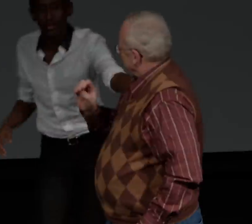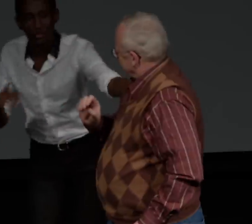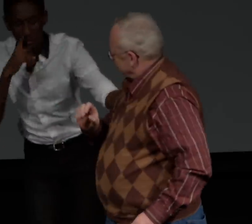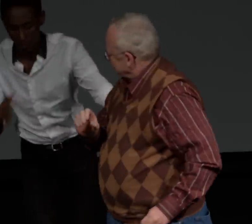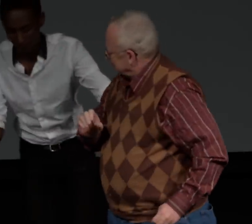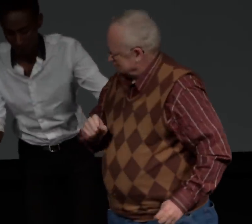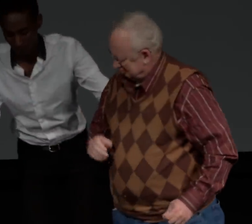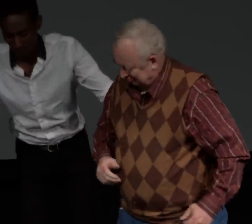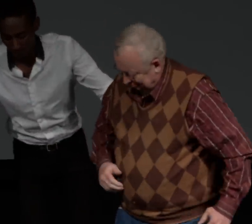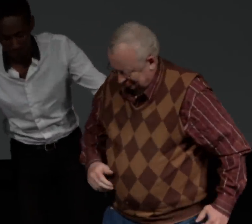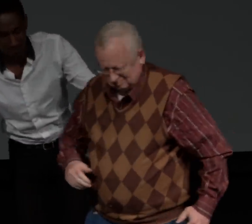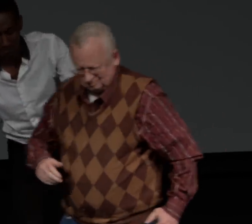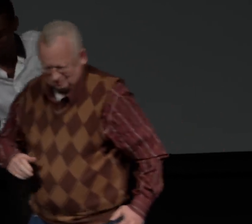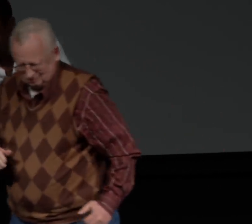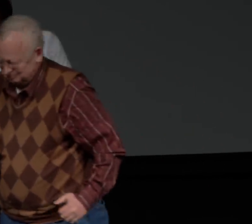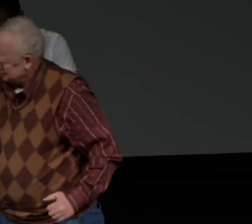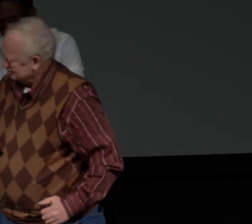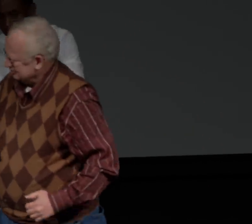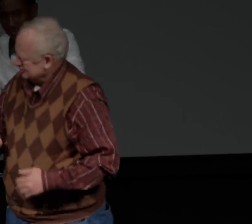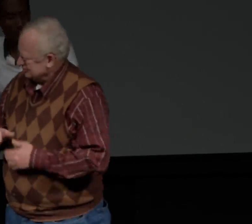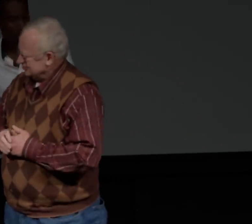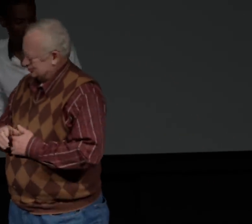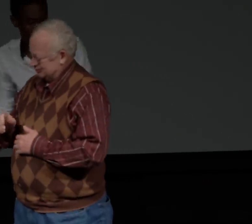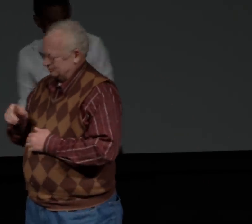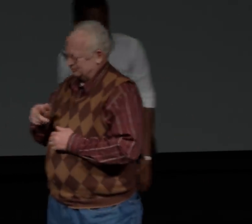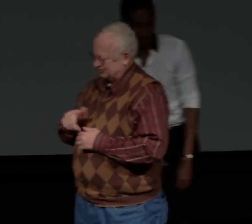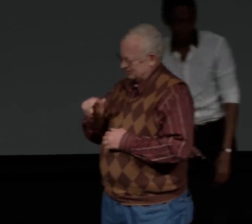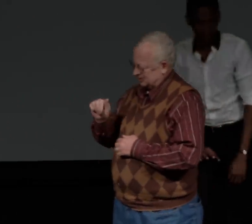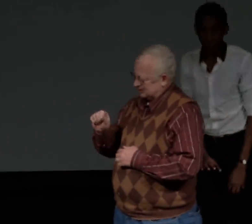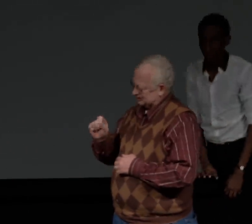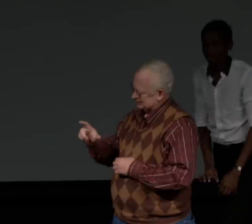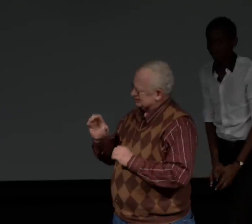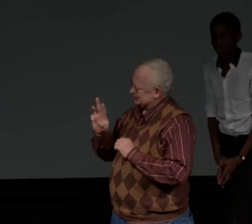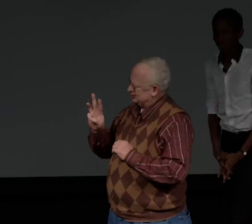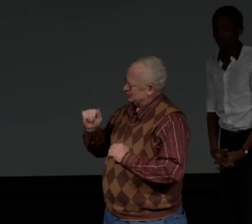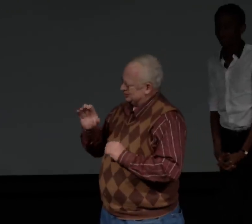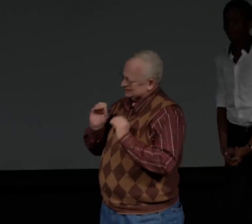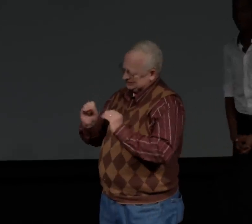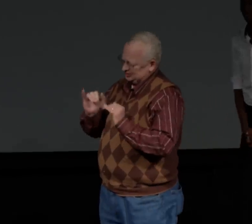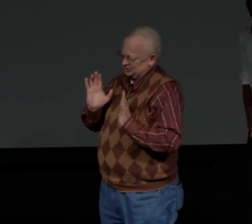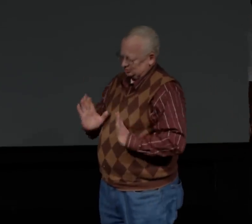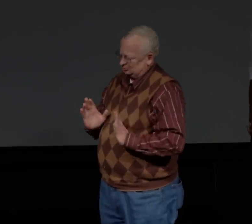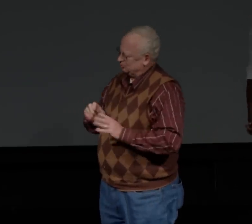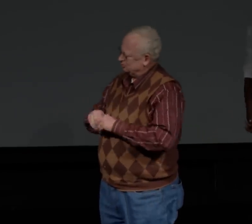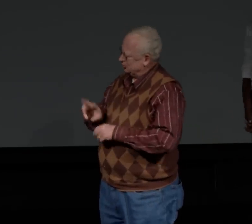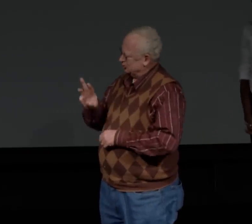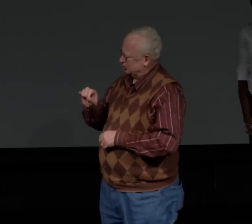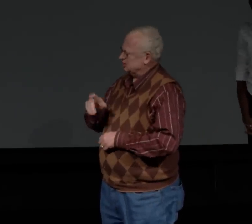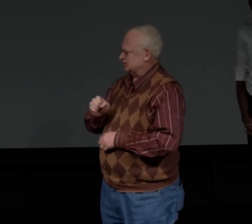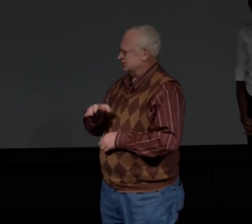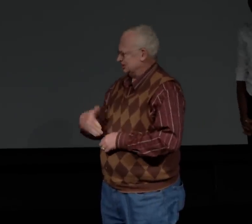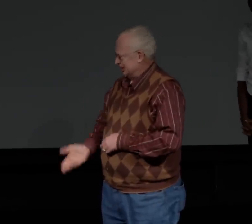who was an ASL teacher in Waco, Texas. Yes, I was mentioning there was an ASL instructor